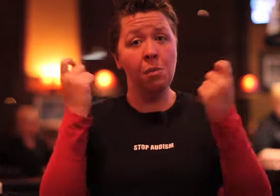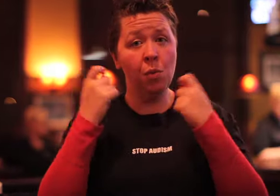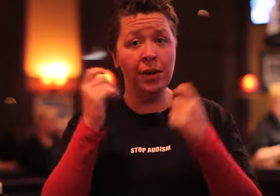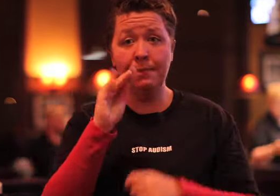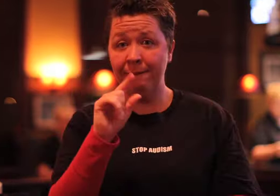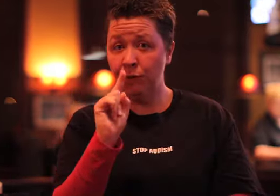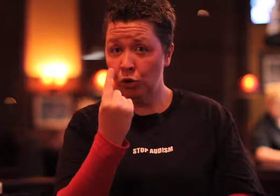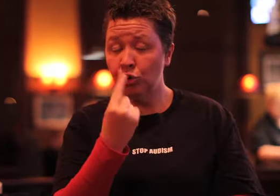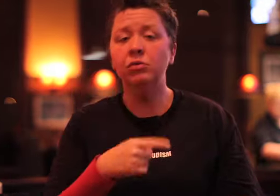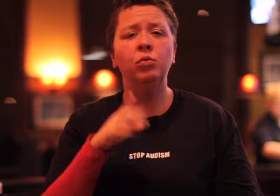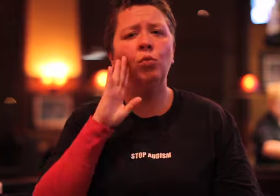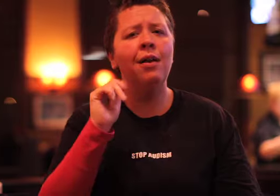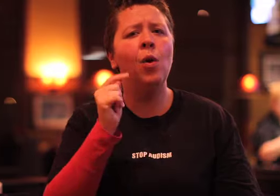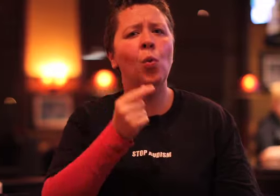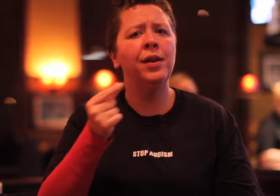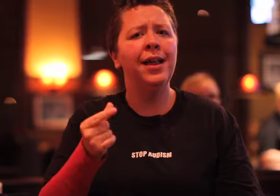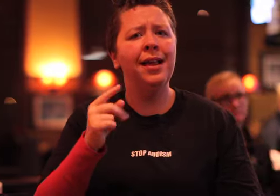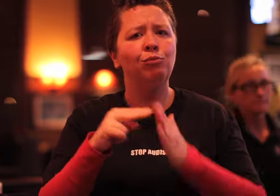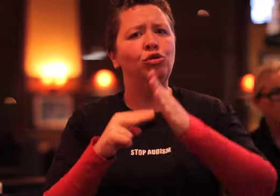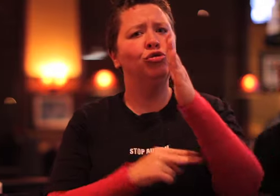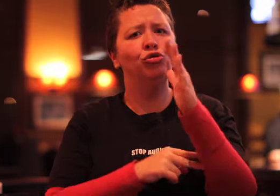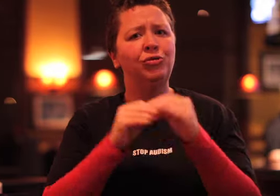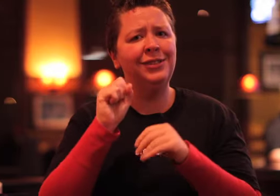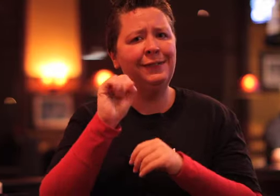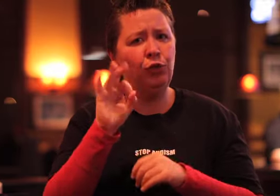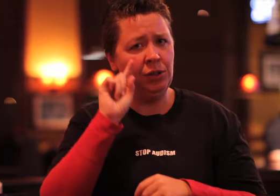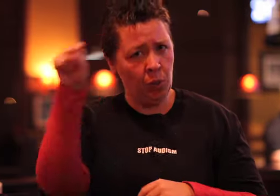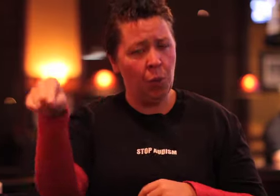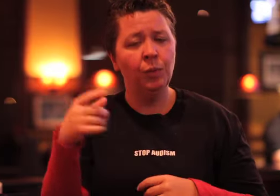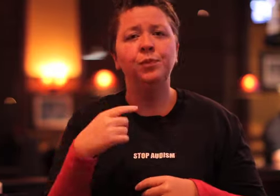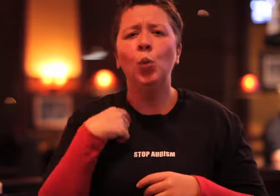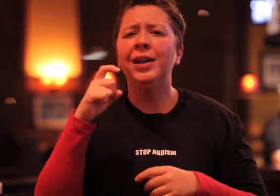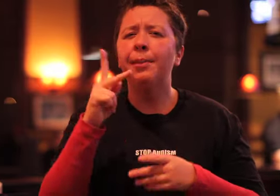The opening ceremony will be on May 1st in San Francisco.